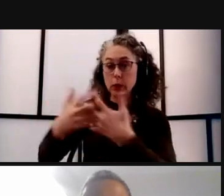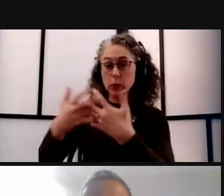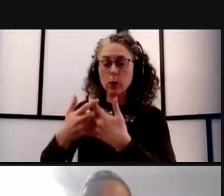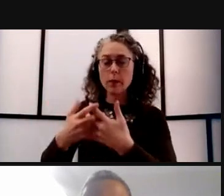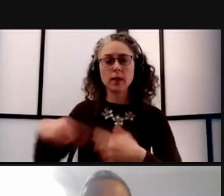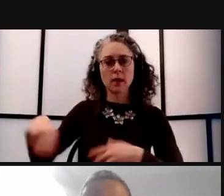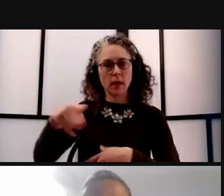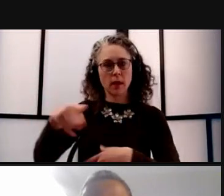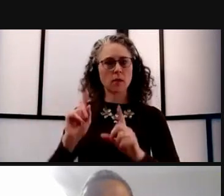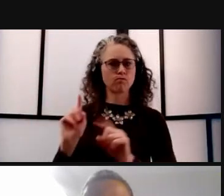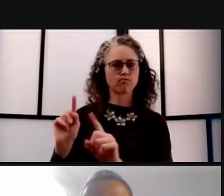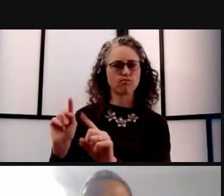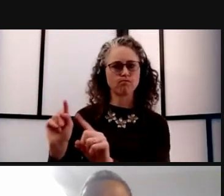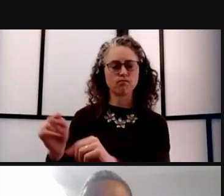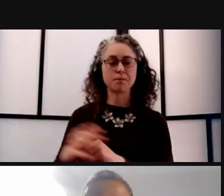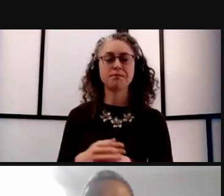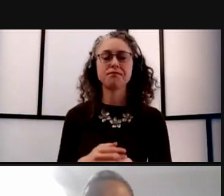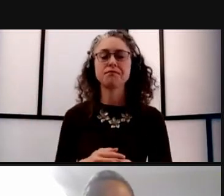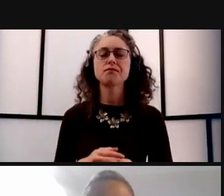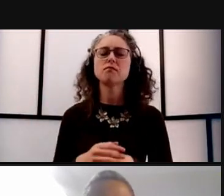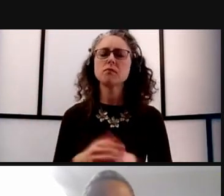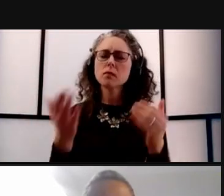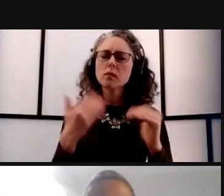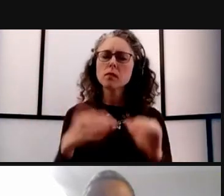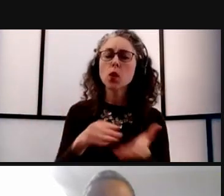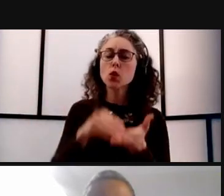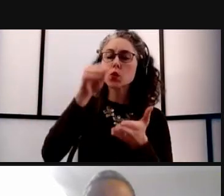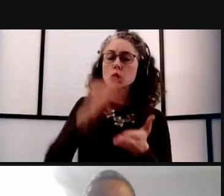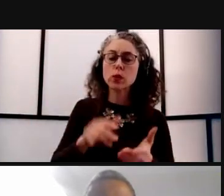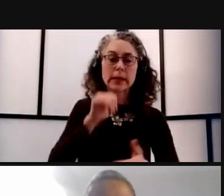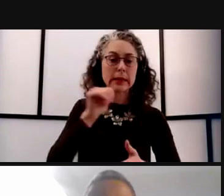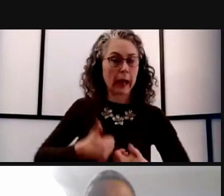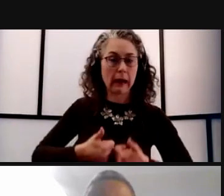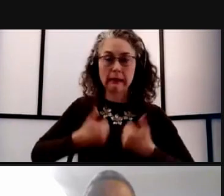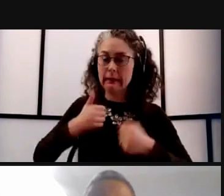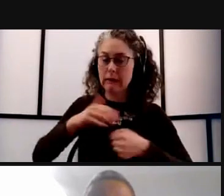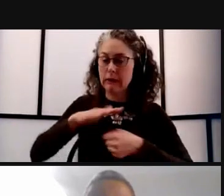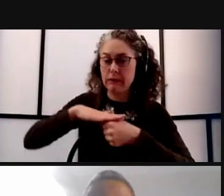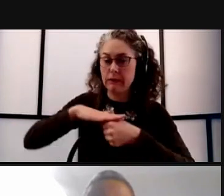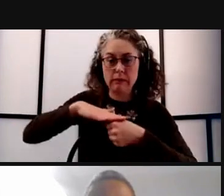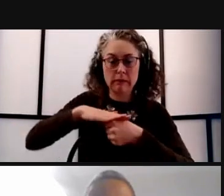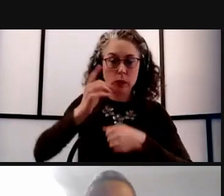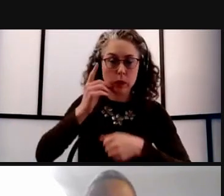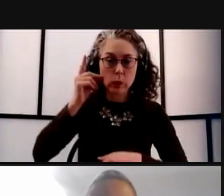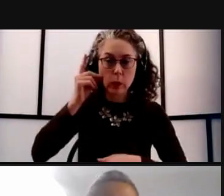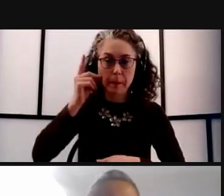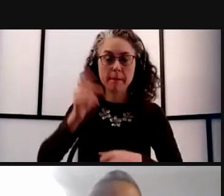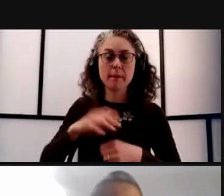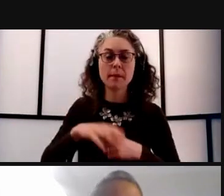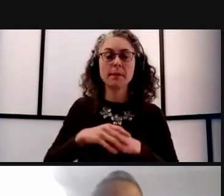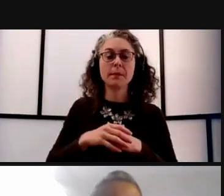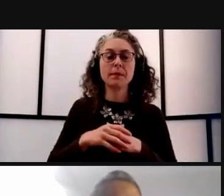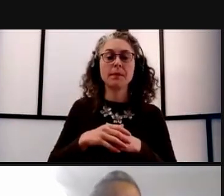So speaking of students that are living off campus, this has been difficult, for the transition's not simple.